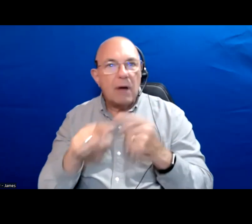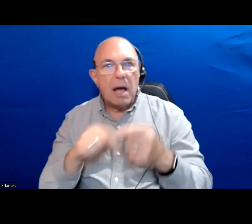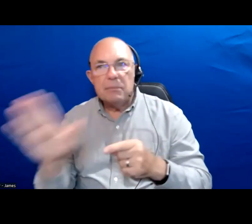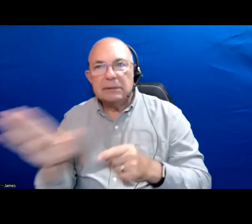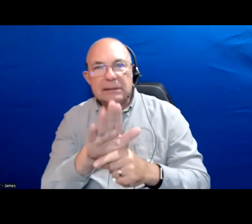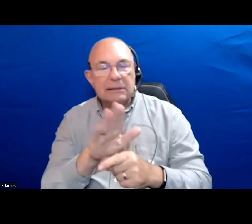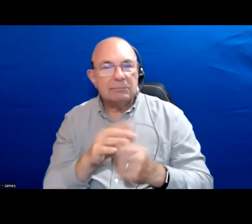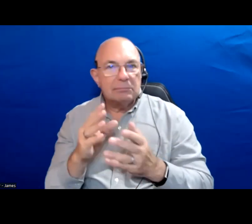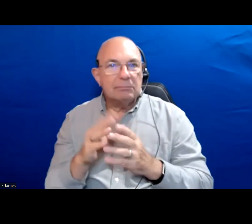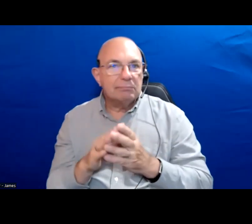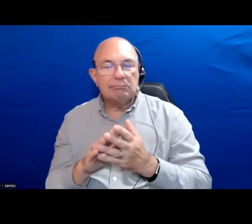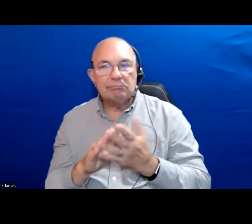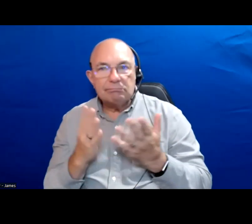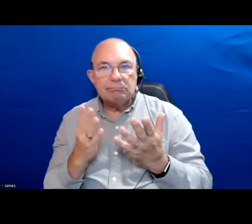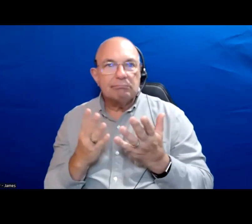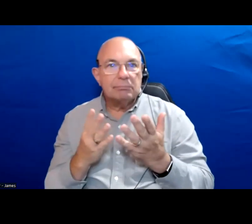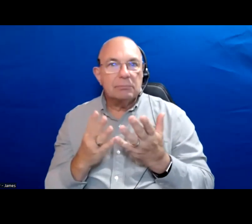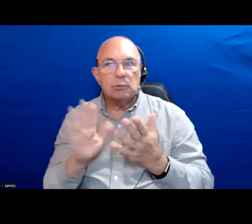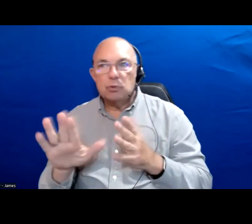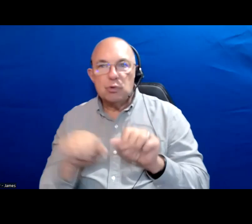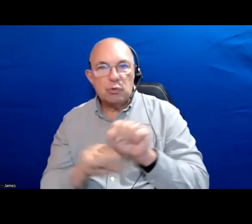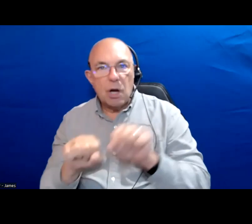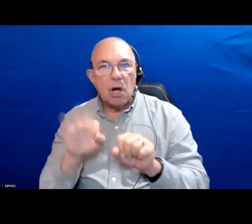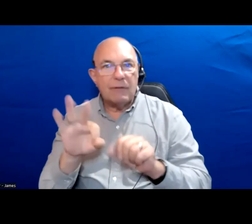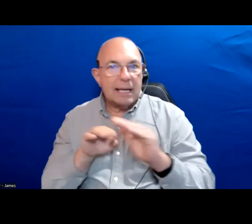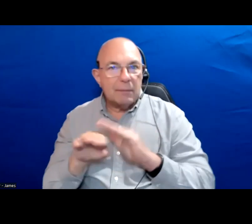of structures of accessible and affordable housing.